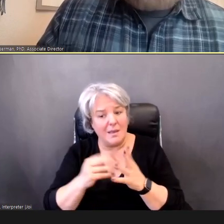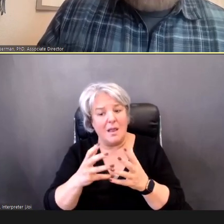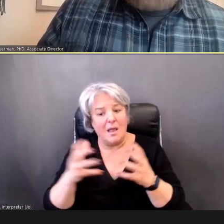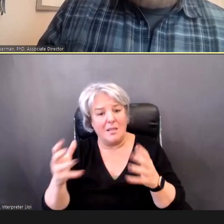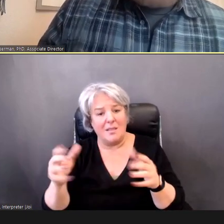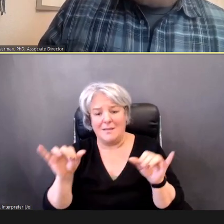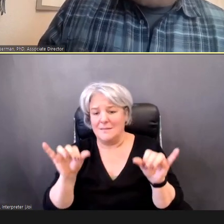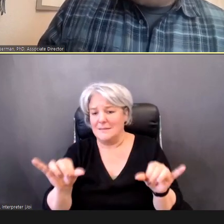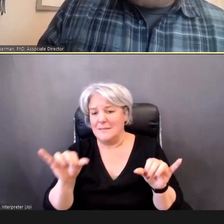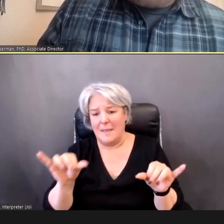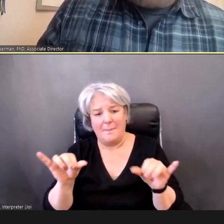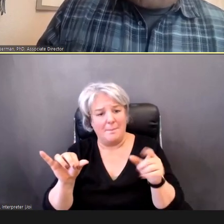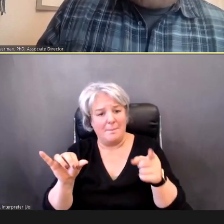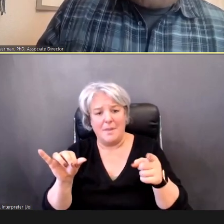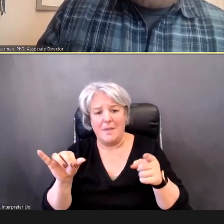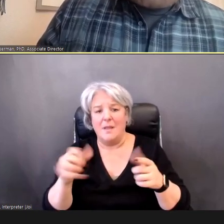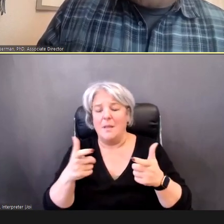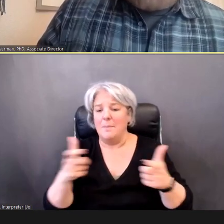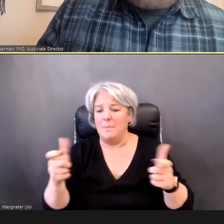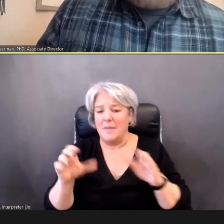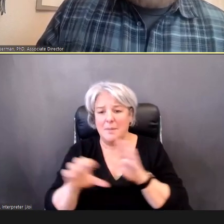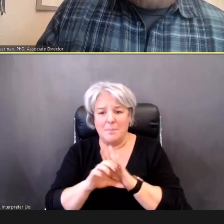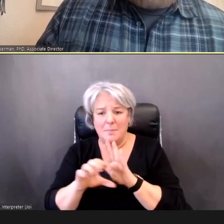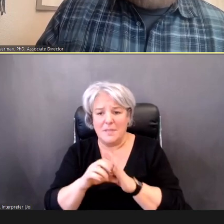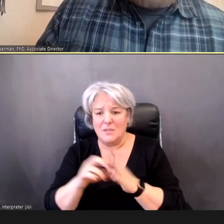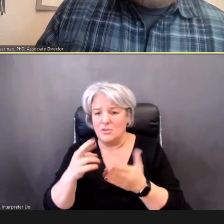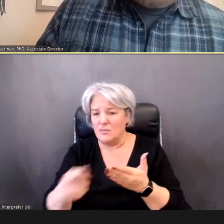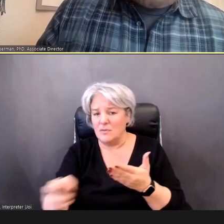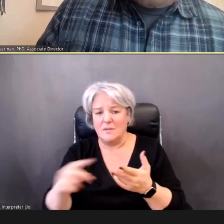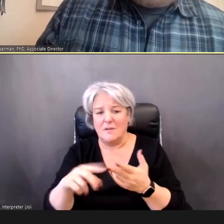Big-picture resources, finding an audiologist, We have equipment